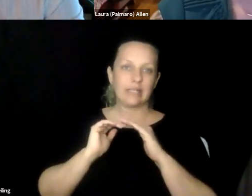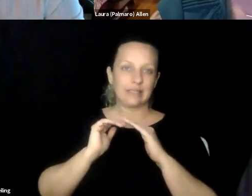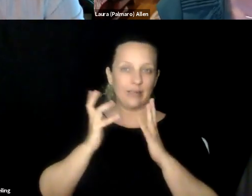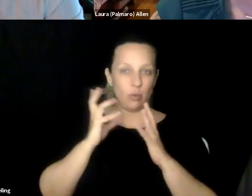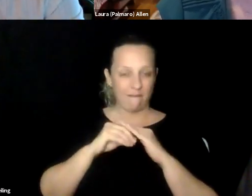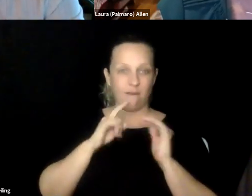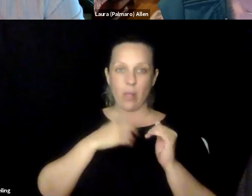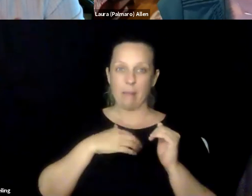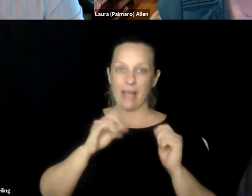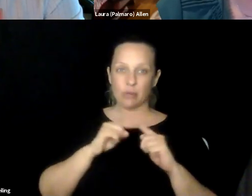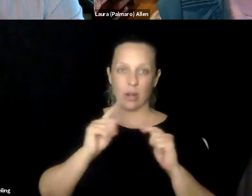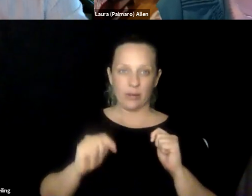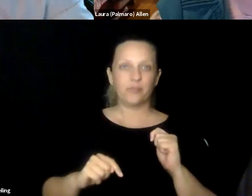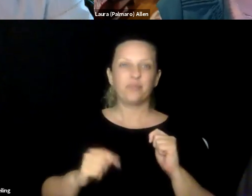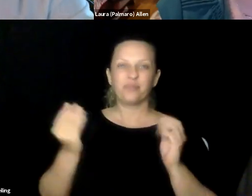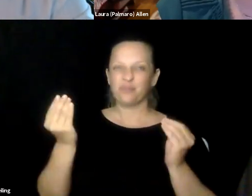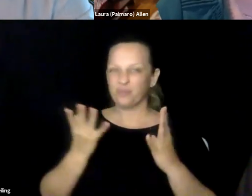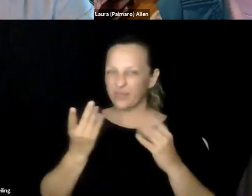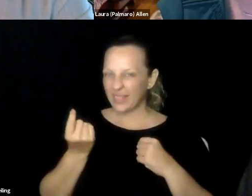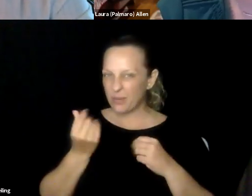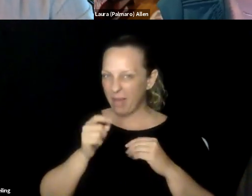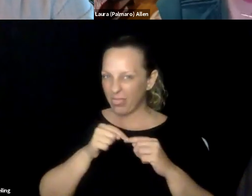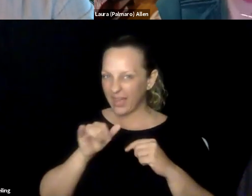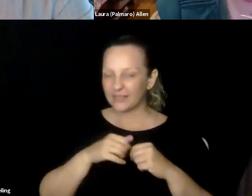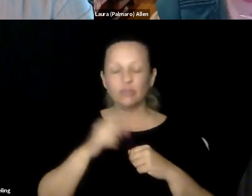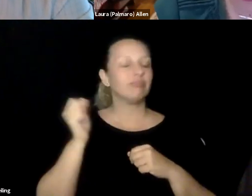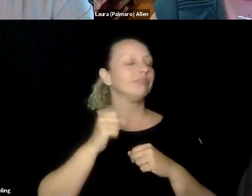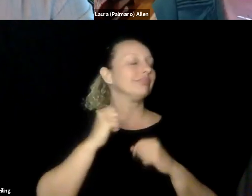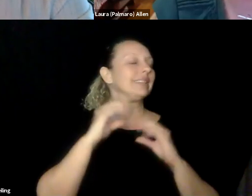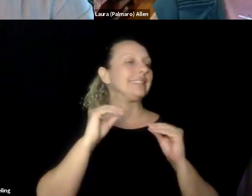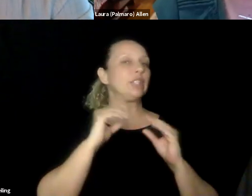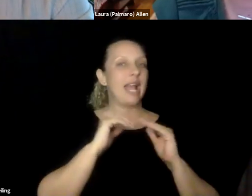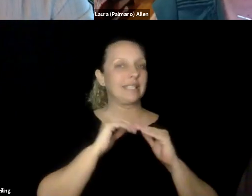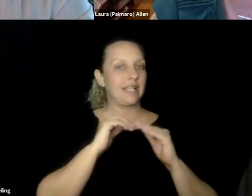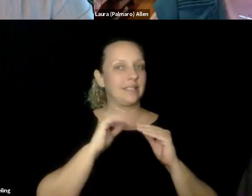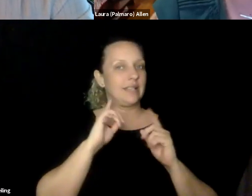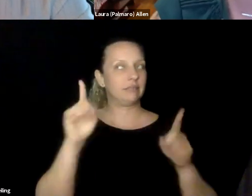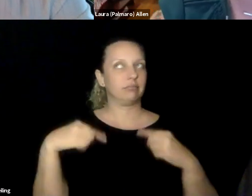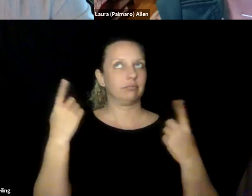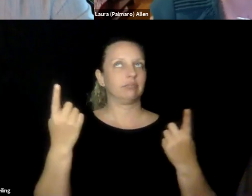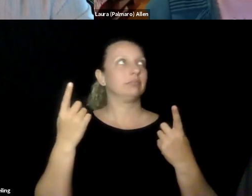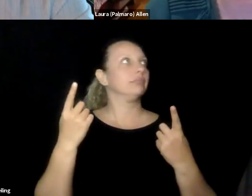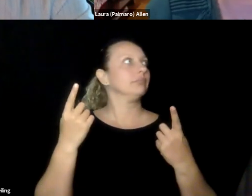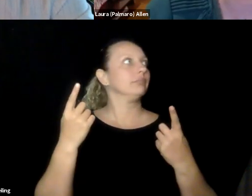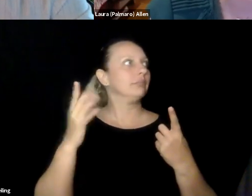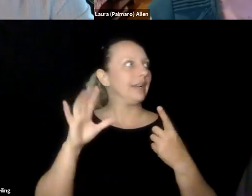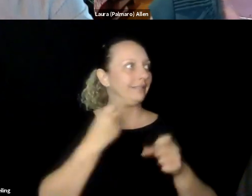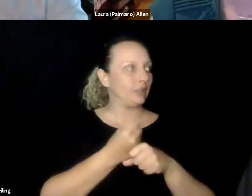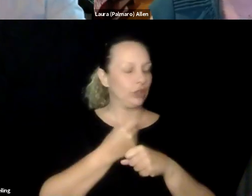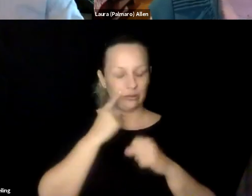bit, we only have a couple minutes left, but I want to hear about Teach Access. You're very passionate about that. Can you tell